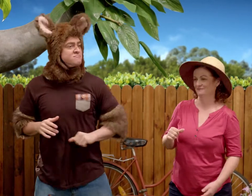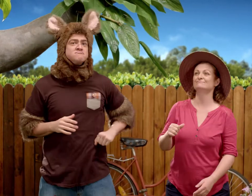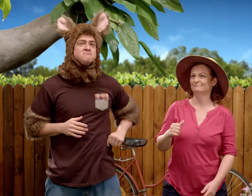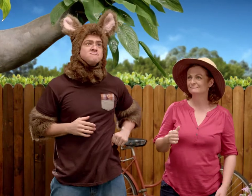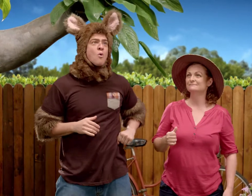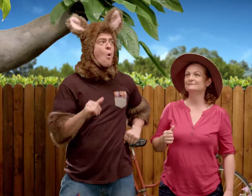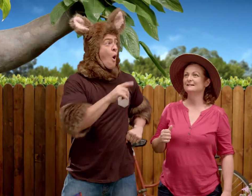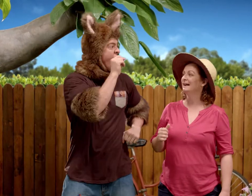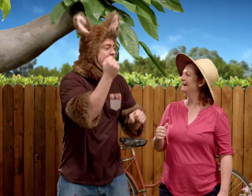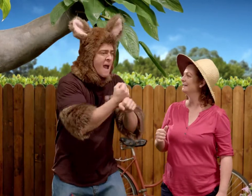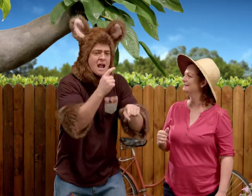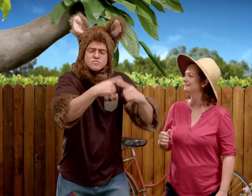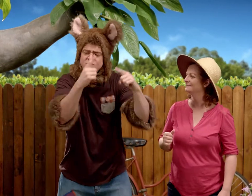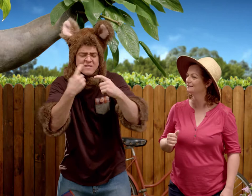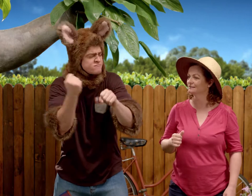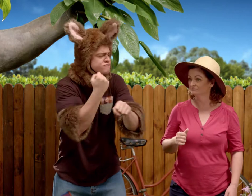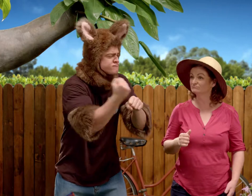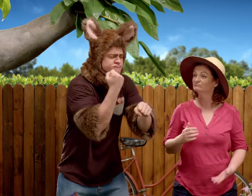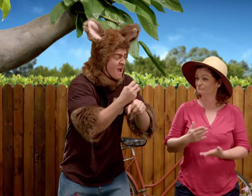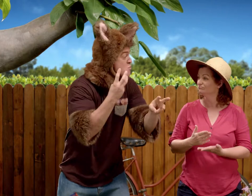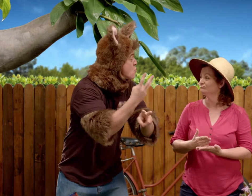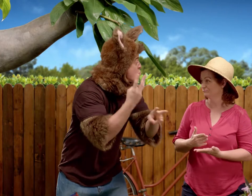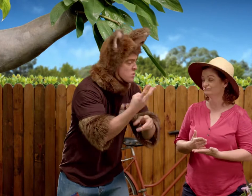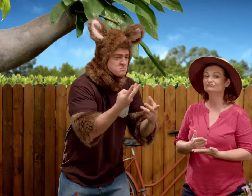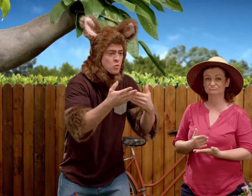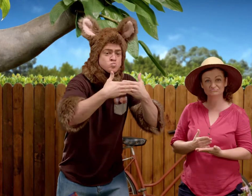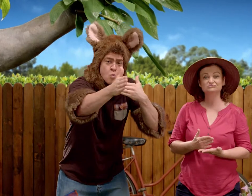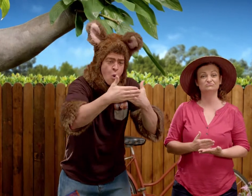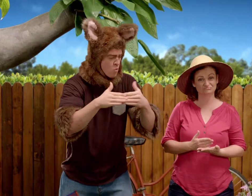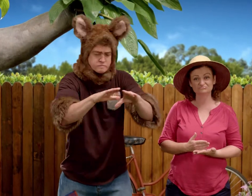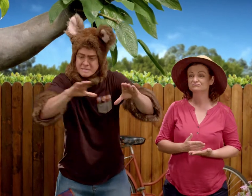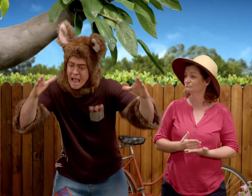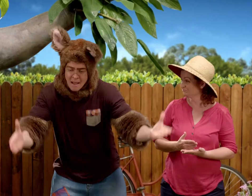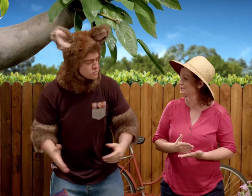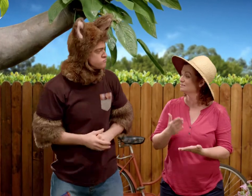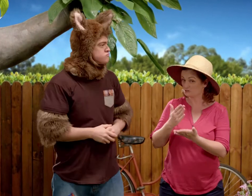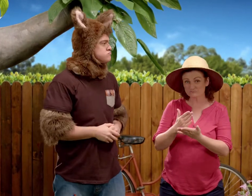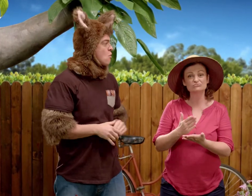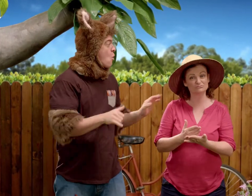They're good for living in, and you can make different things out of them. Like wooden doors and tables.